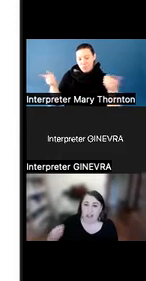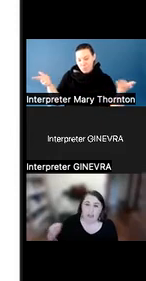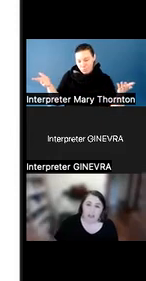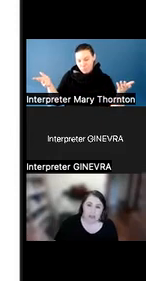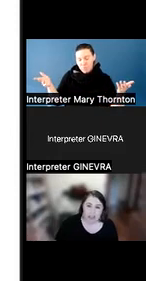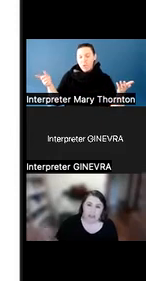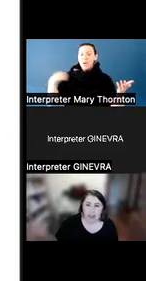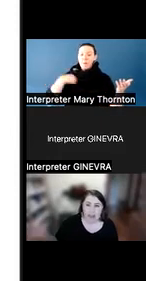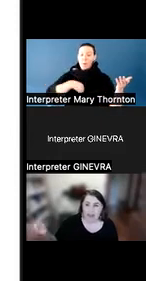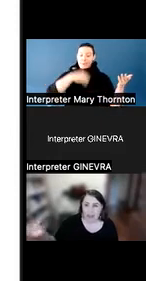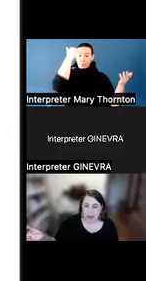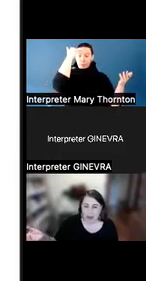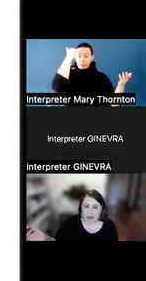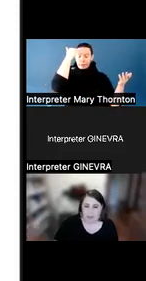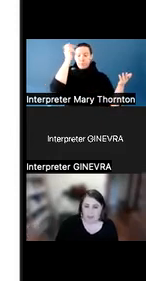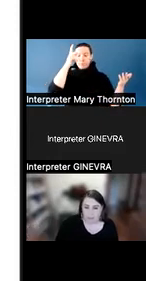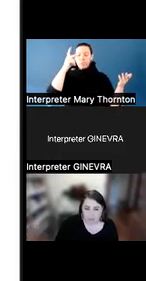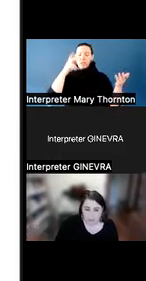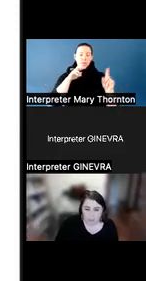perspective in how we respond.